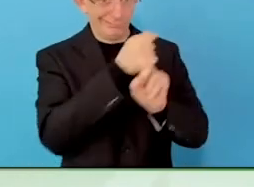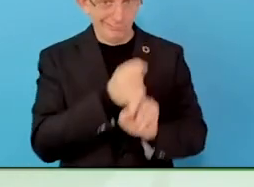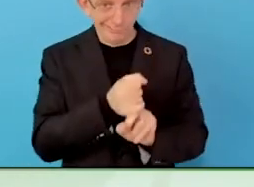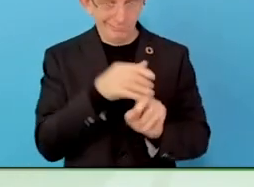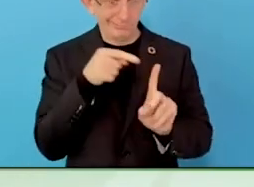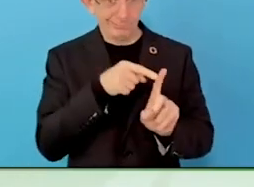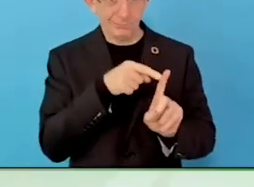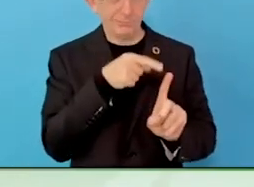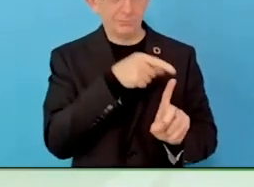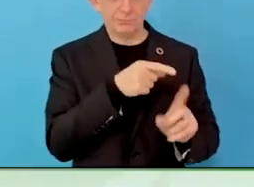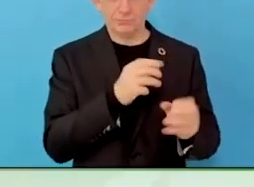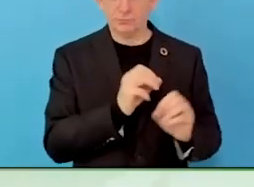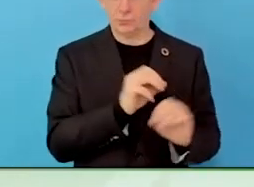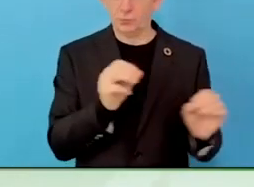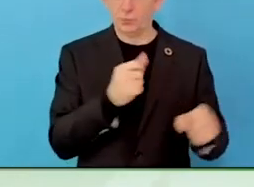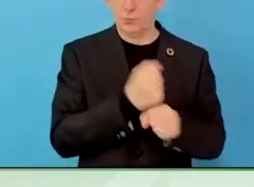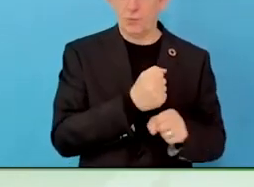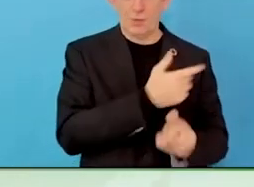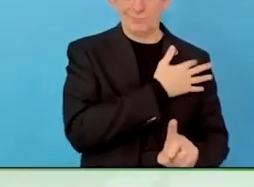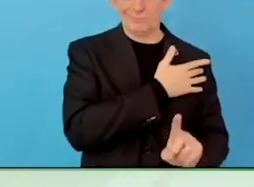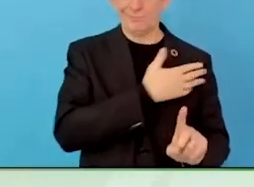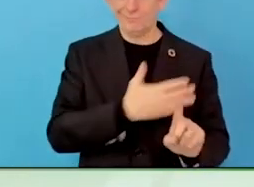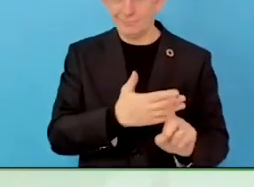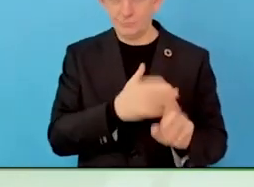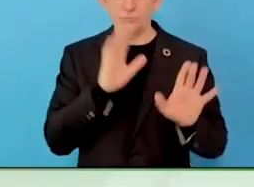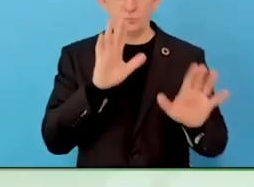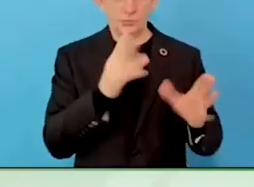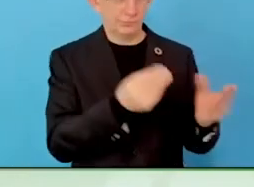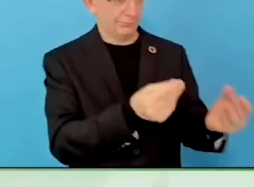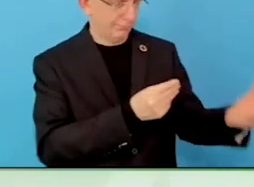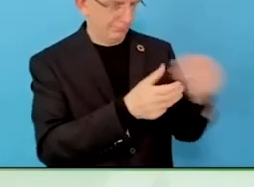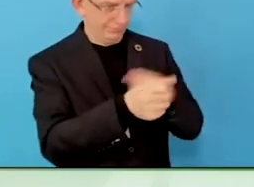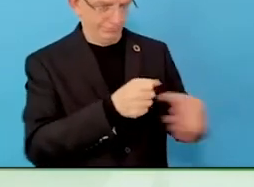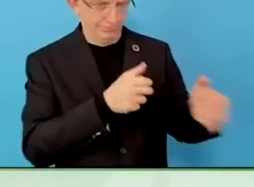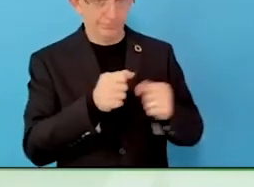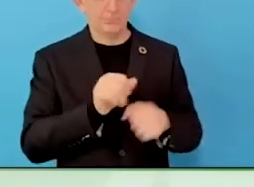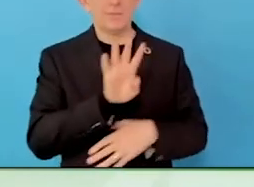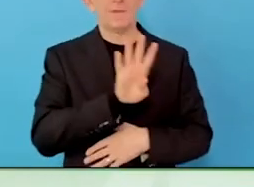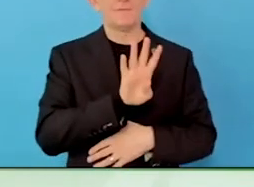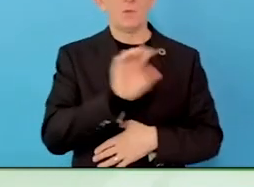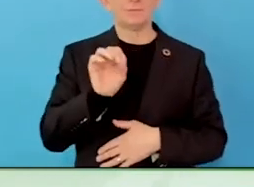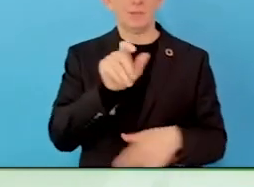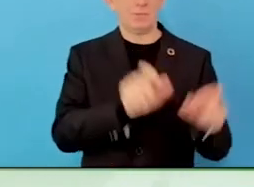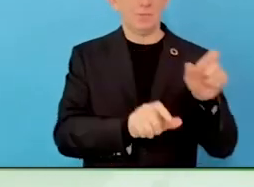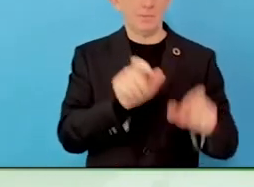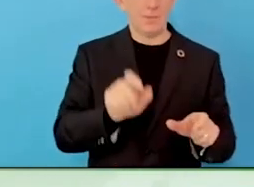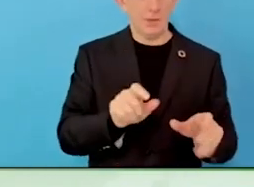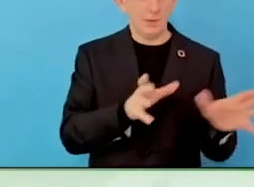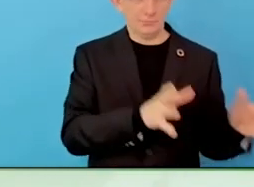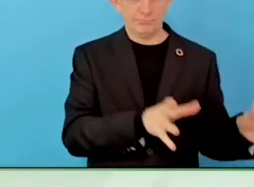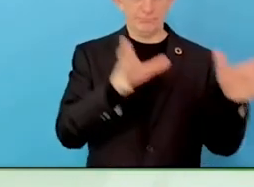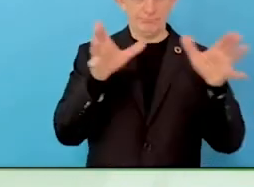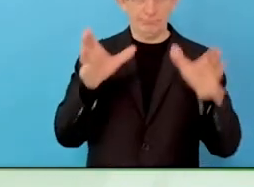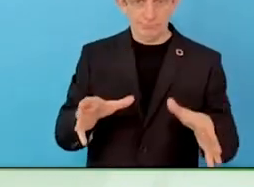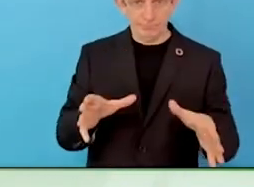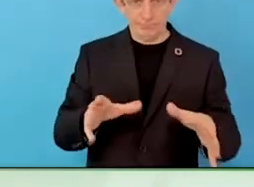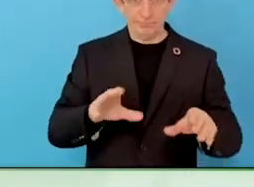After this year, we managed to train people and we keep going.